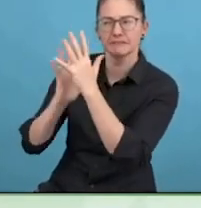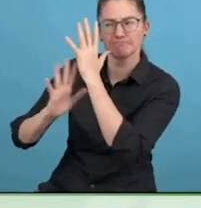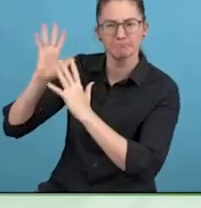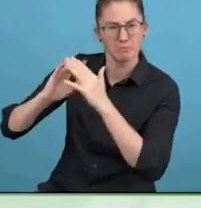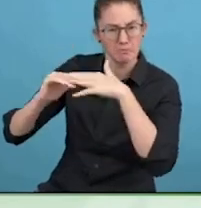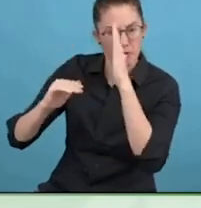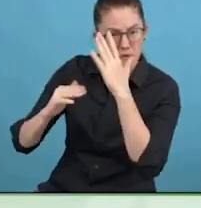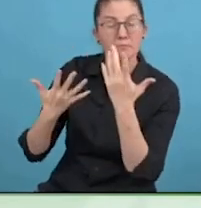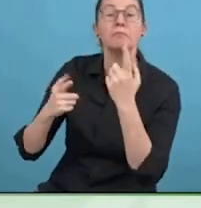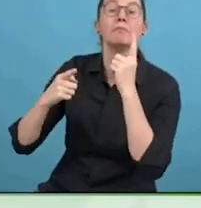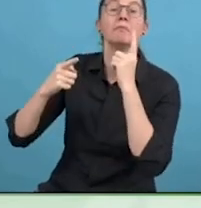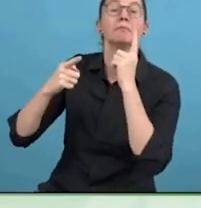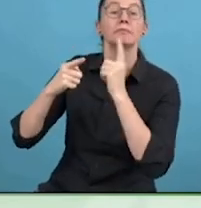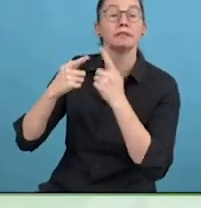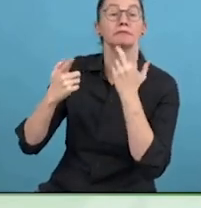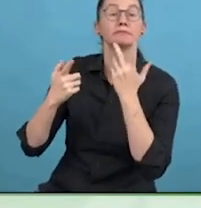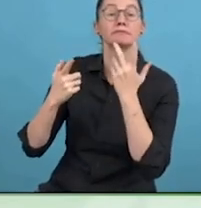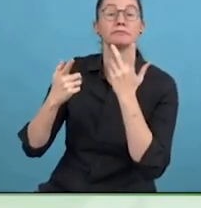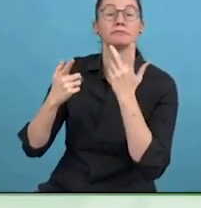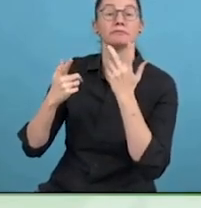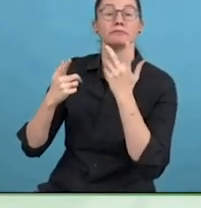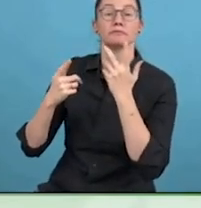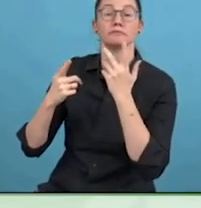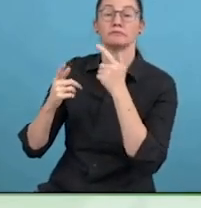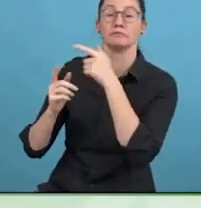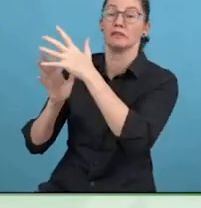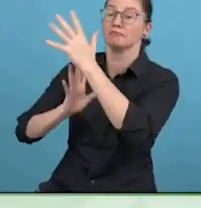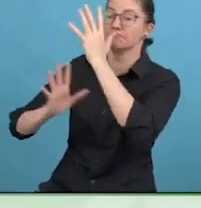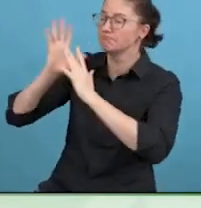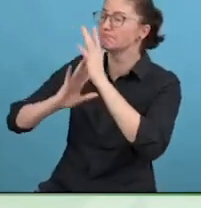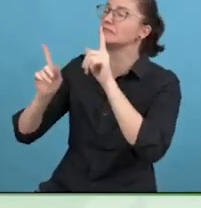the largest plague to effect globally.